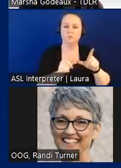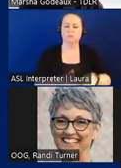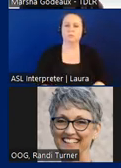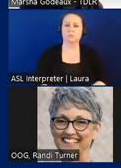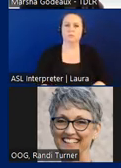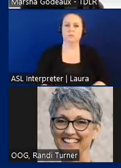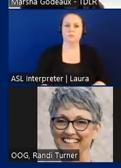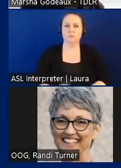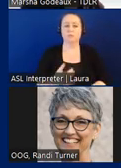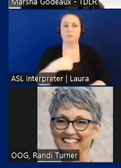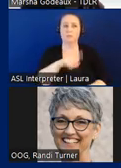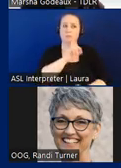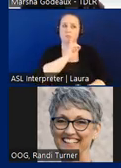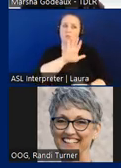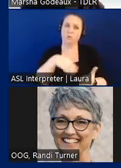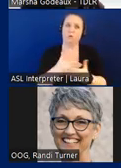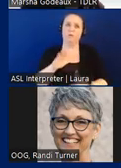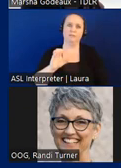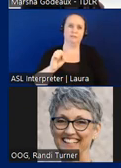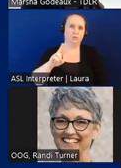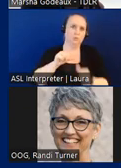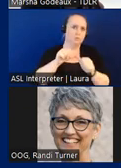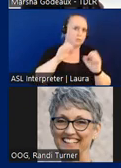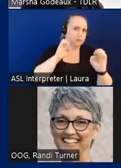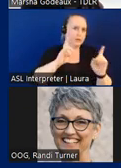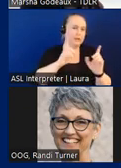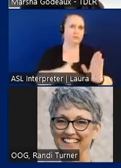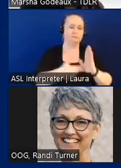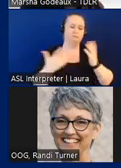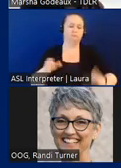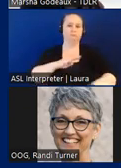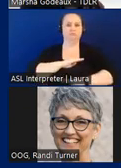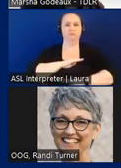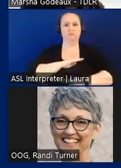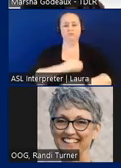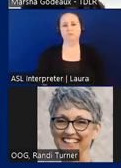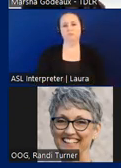that all continuing education requirements are met. Our enforcement division receives